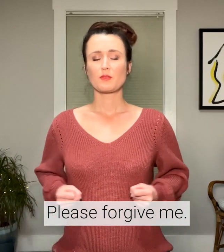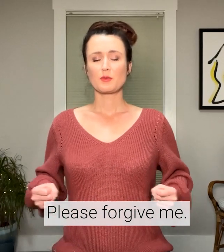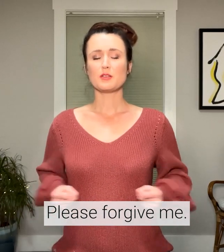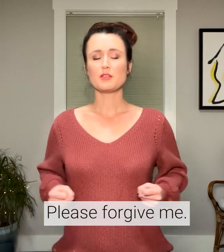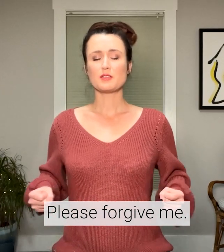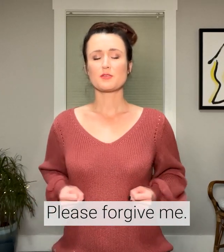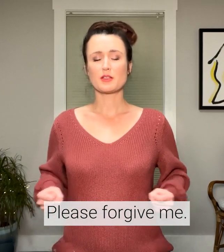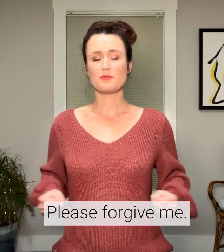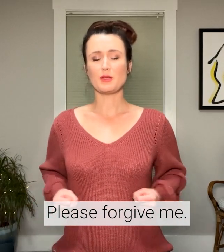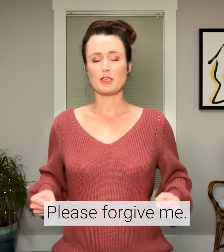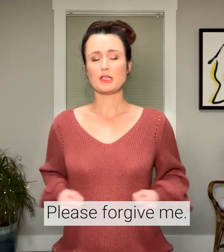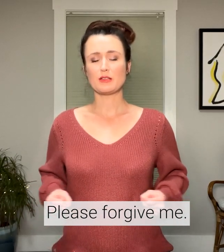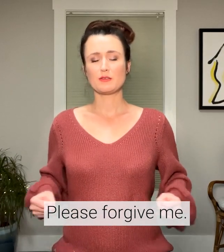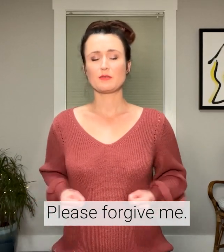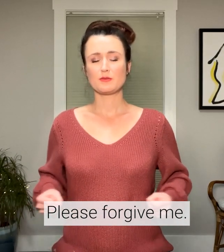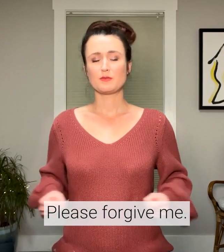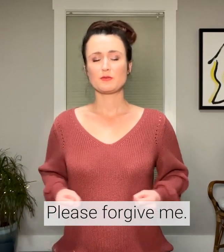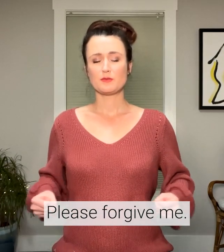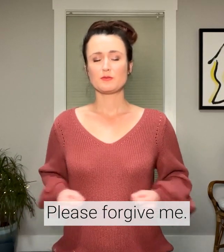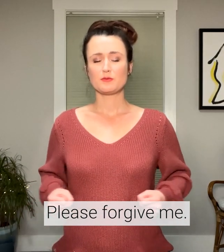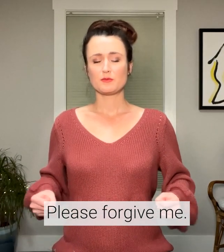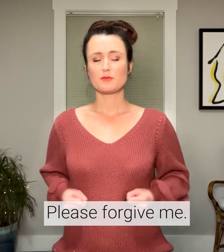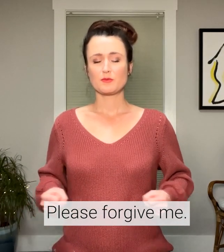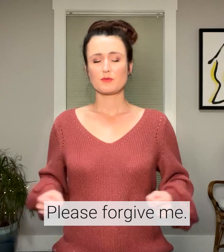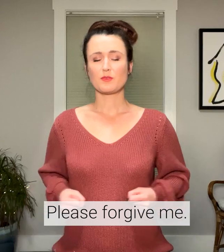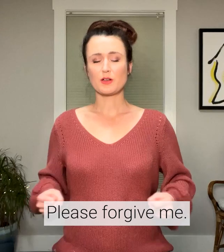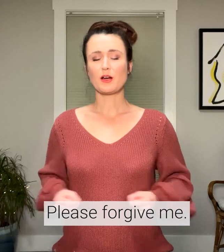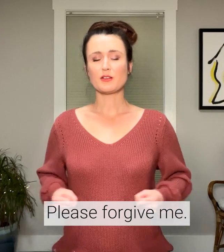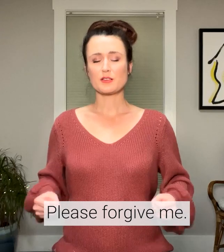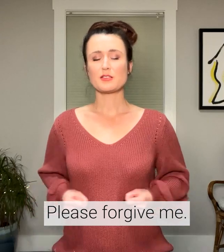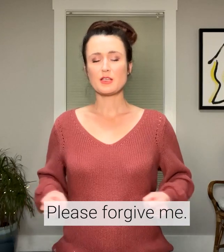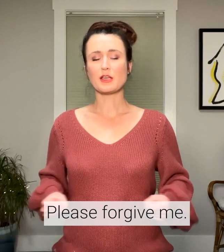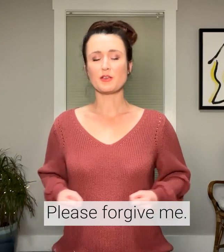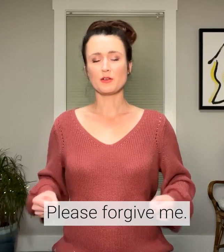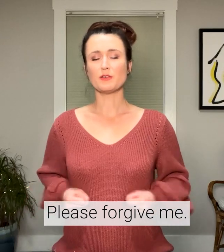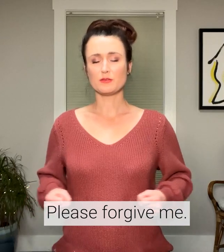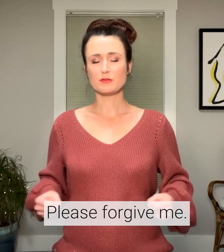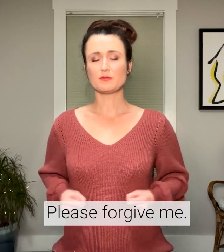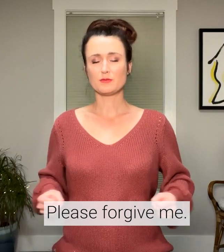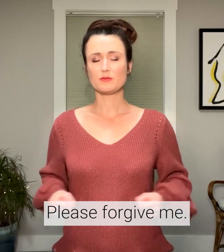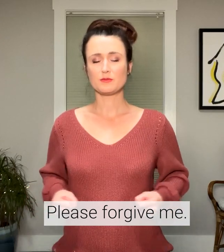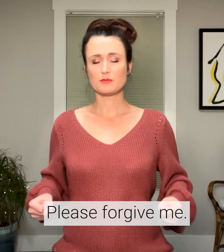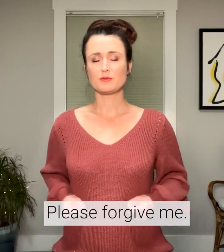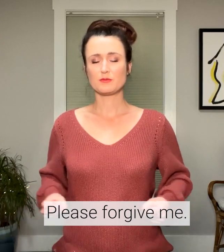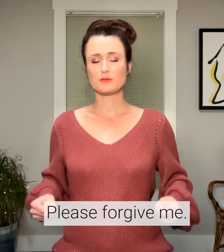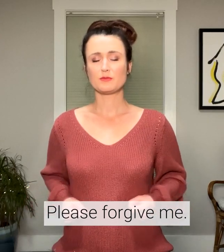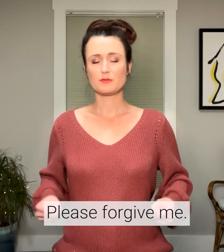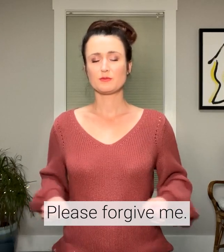Please forgive me for not seeing you.